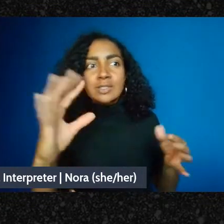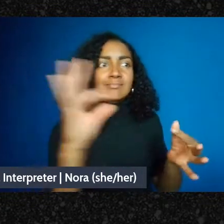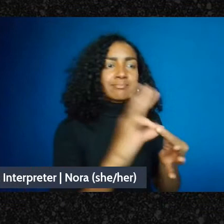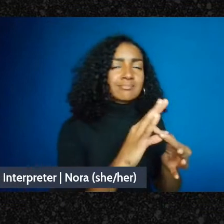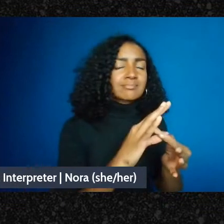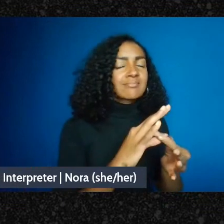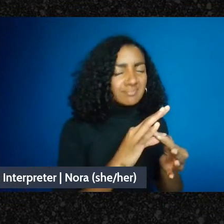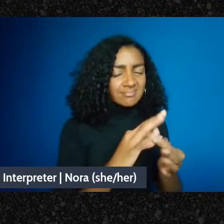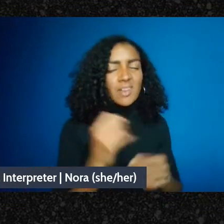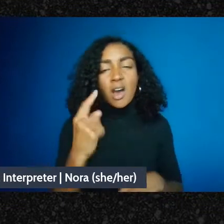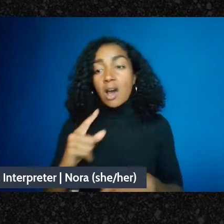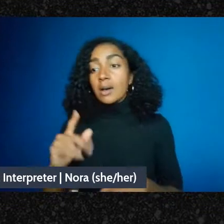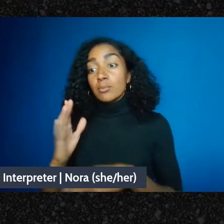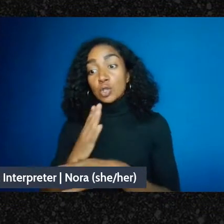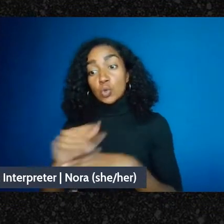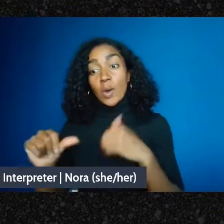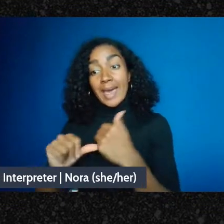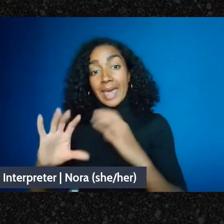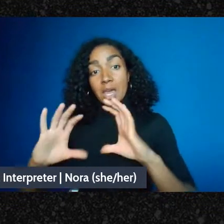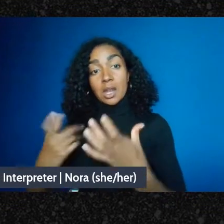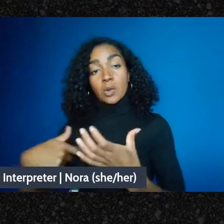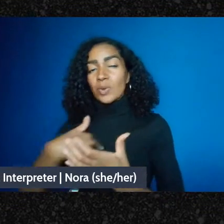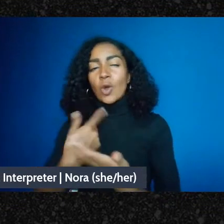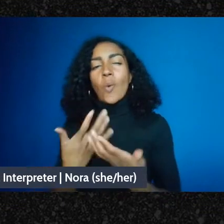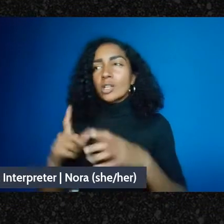labor if we are that we're not limiting our public positions on,